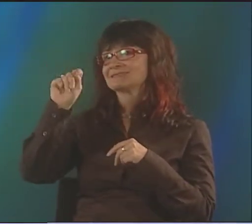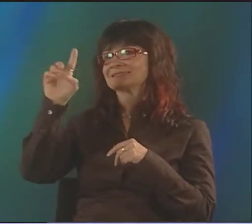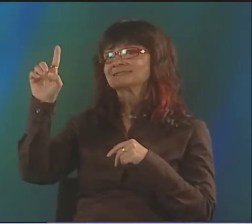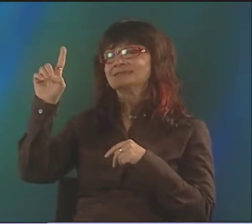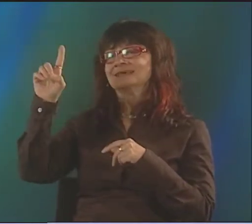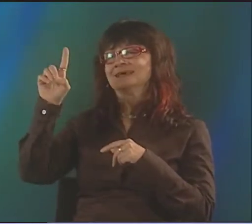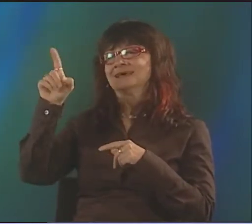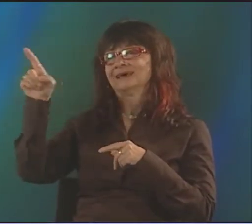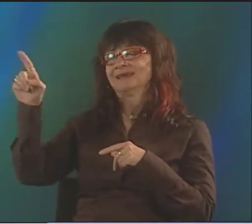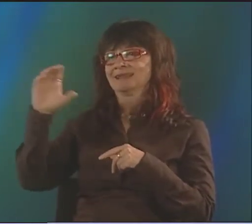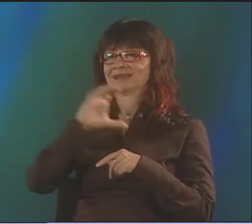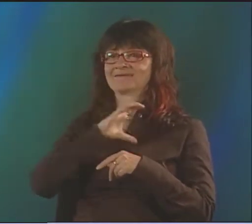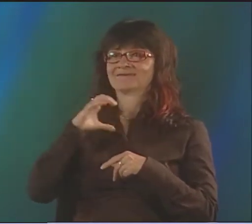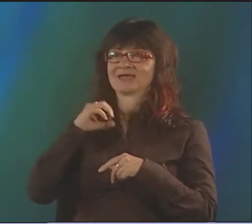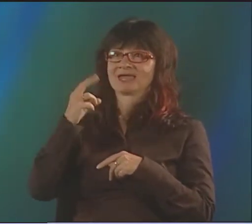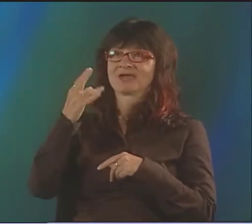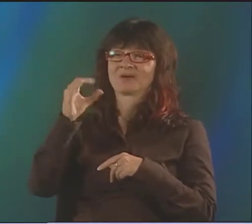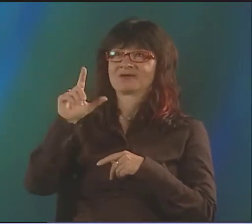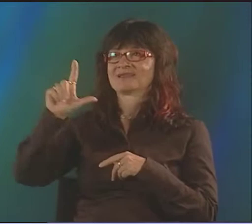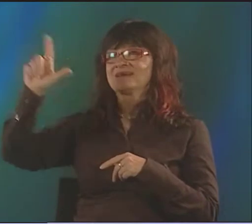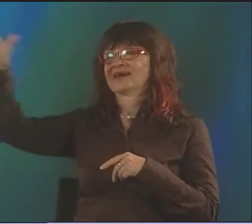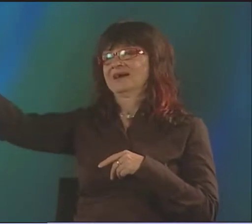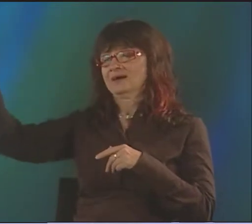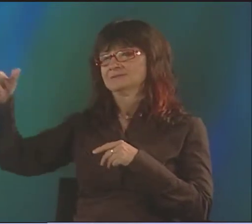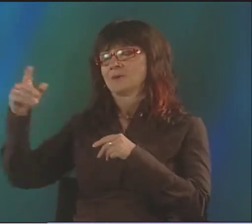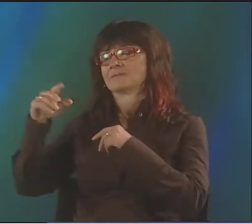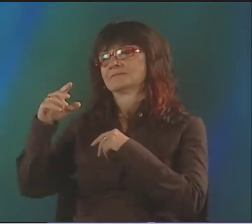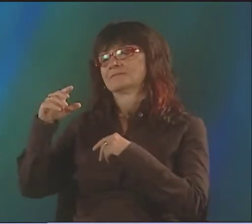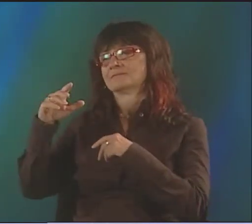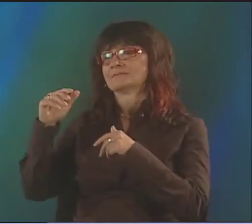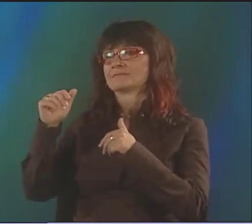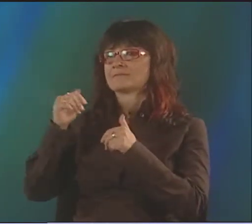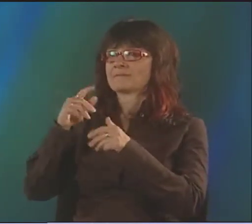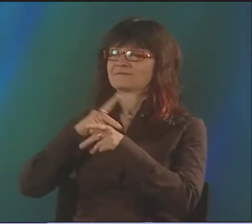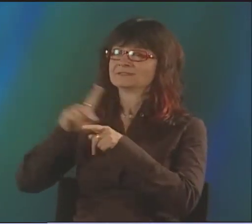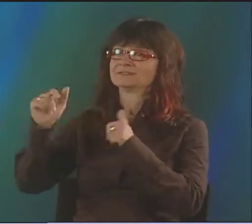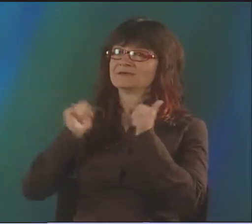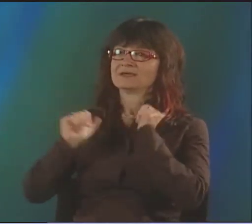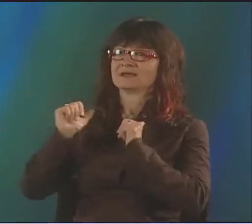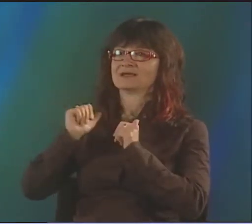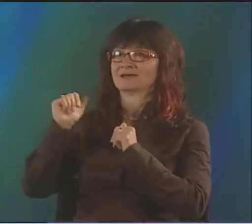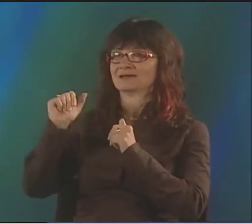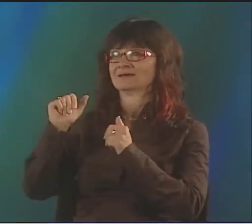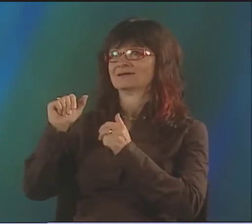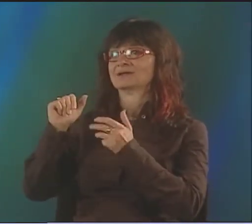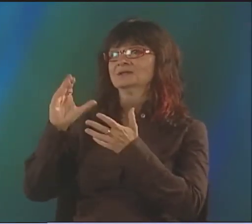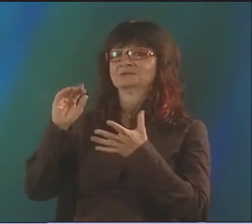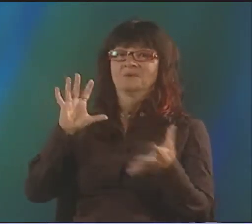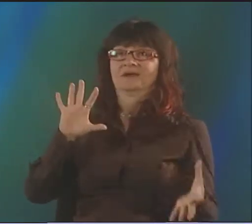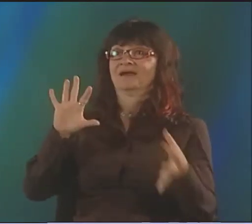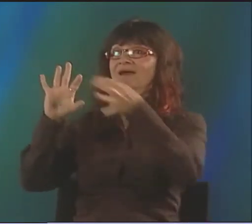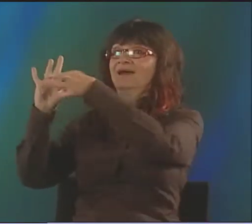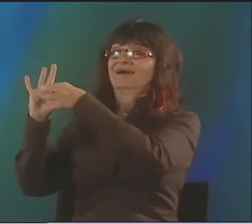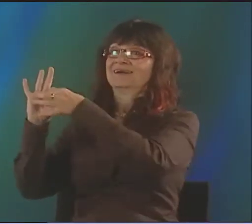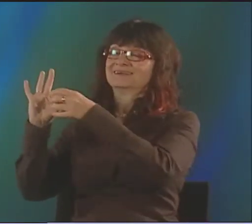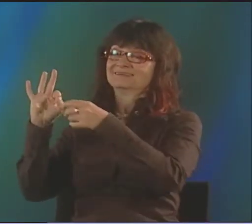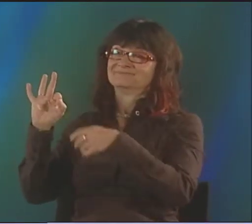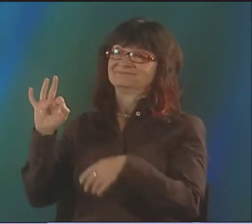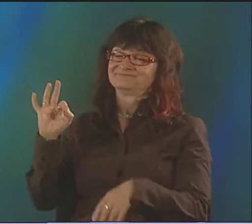THAT WAS WHEN I WAS WITH FTD IN CLEVELAND, OHIO-- THE FAIRMOUNT THEATER FOR THE DEAF. THAT WAS A PROFESSIONAL THEATER COMPANY I WAS INVOLVED WITH.